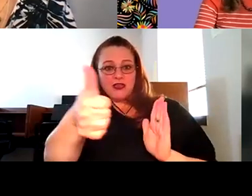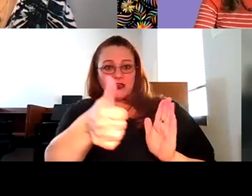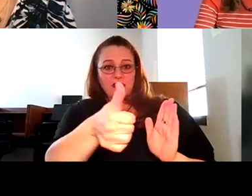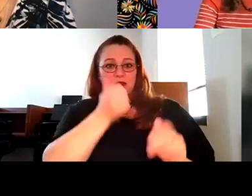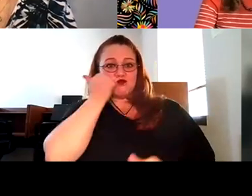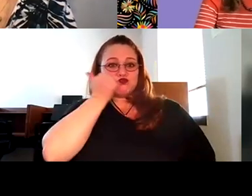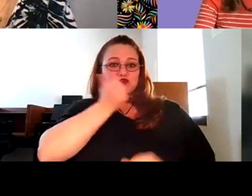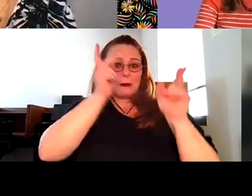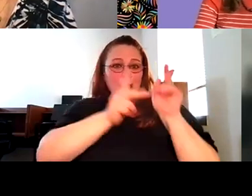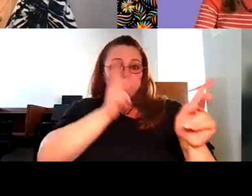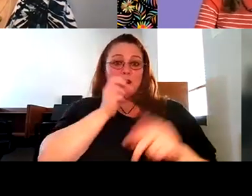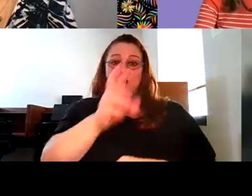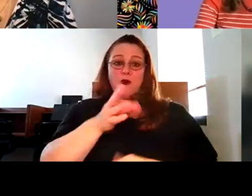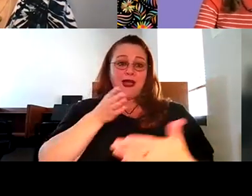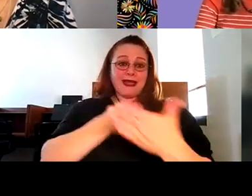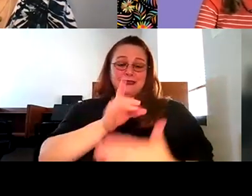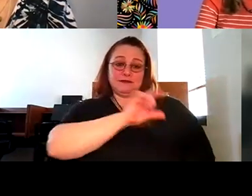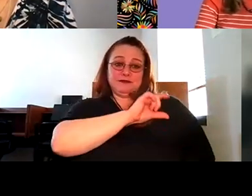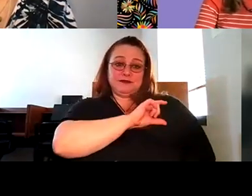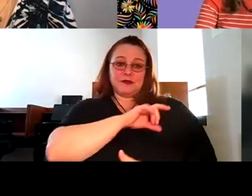Robyn Thomas: permissible by the Supreme Court now.